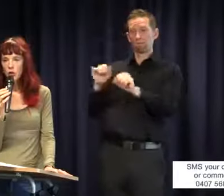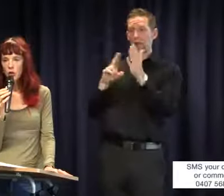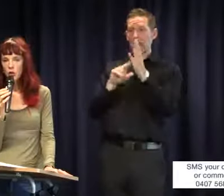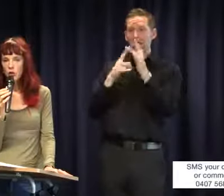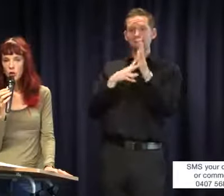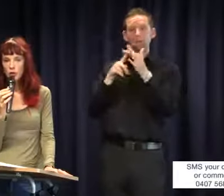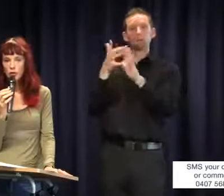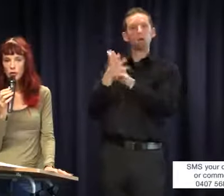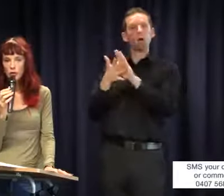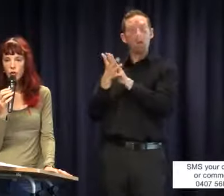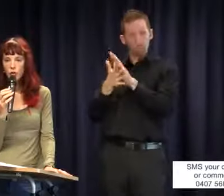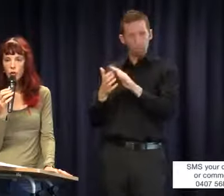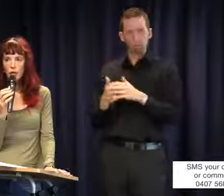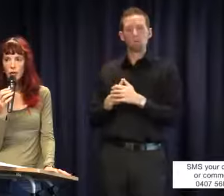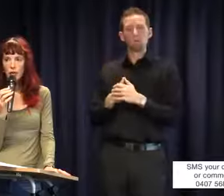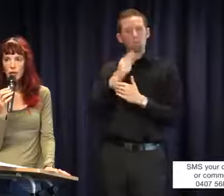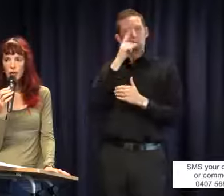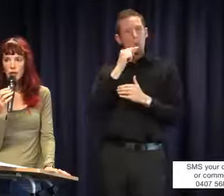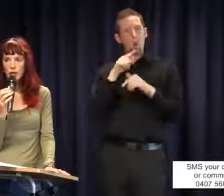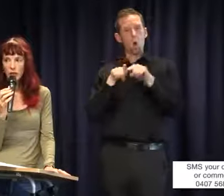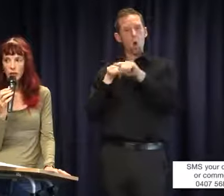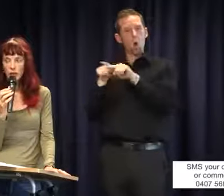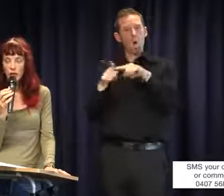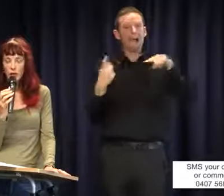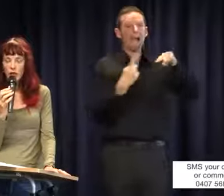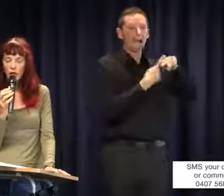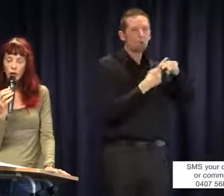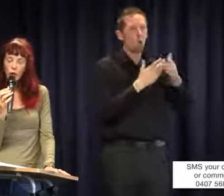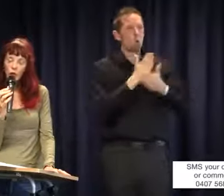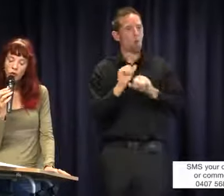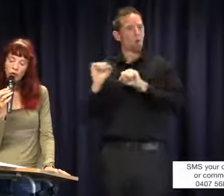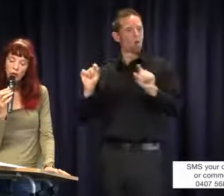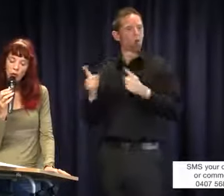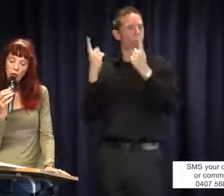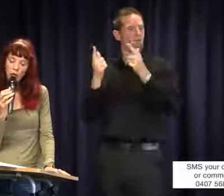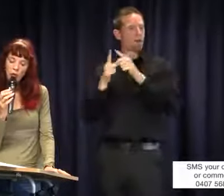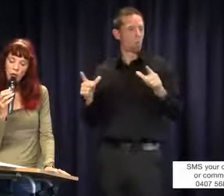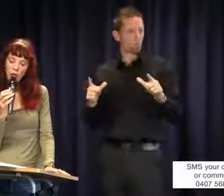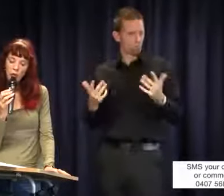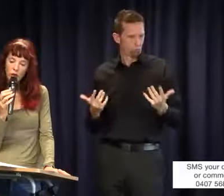be taught English through their native sign language. So the fact that you're having to